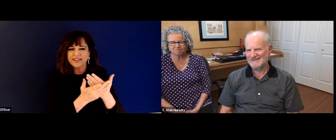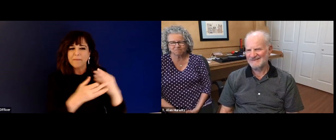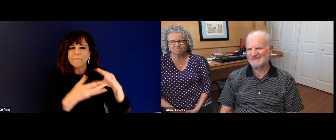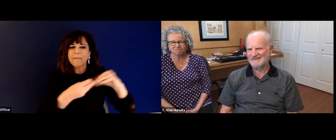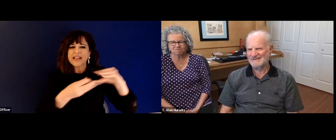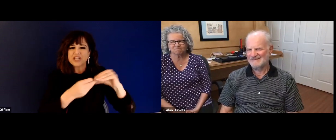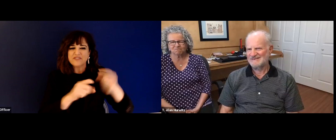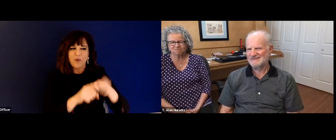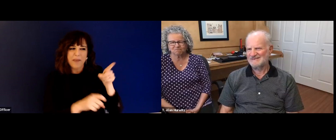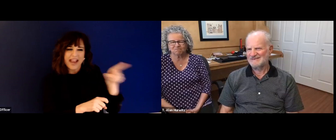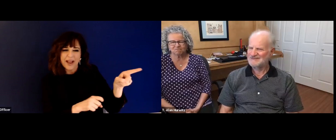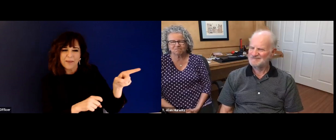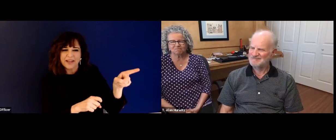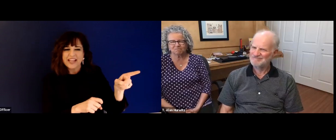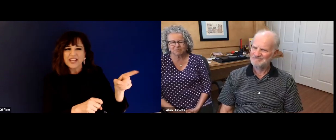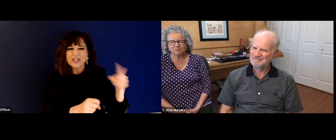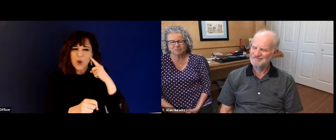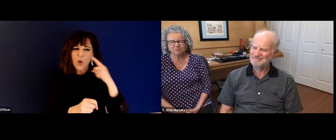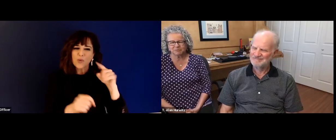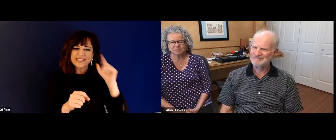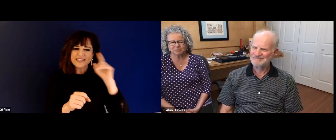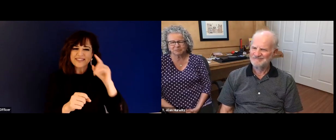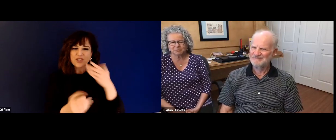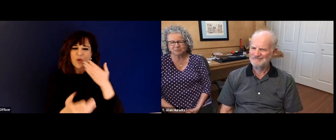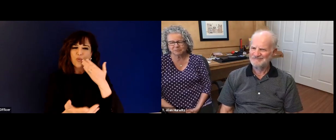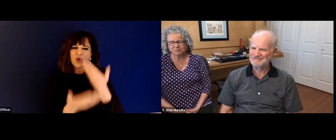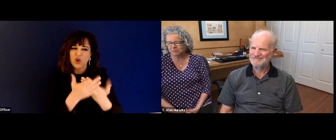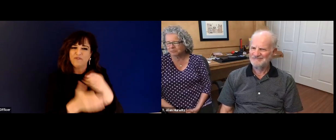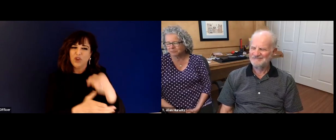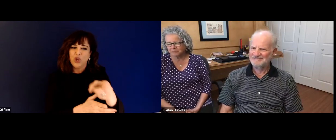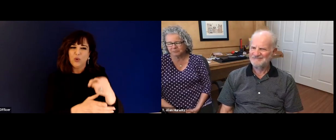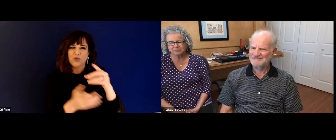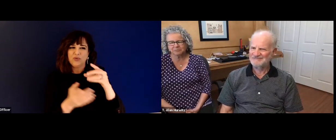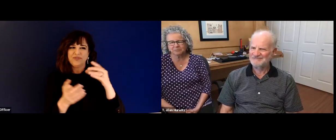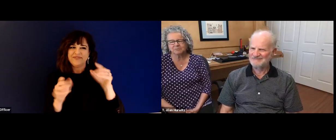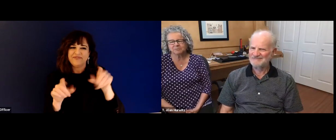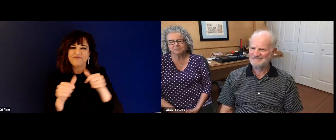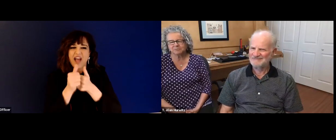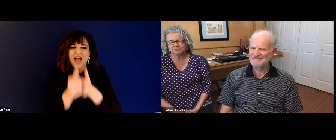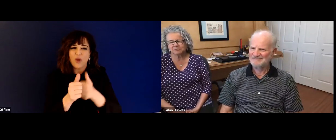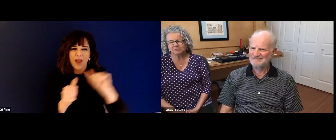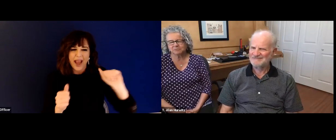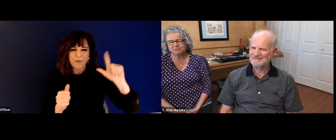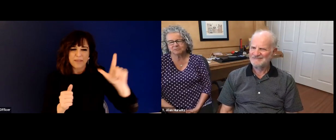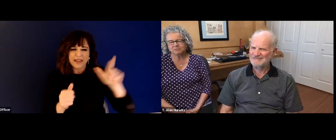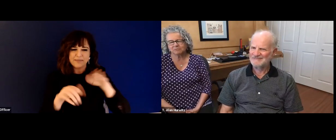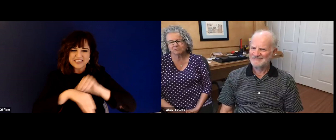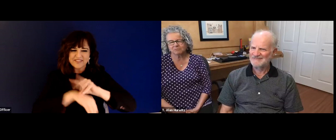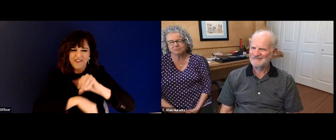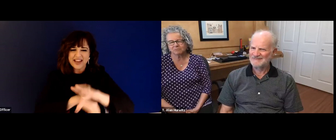going. And he was persistent. And so that's something that I learned to through Abraham Lincoln is that, you know,